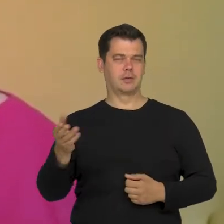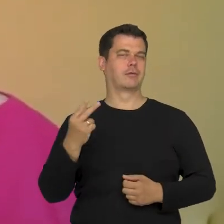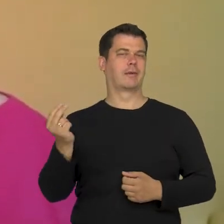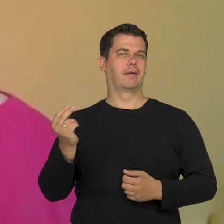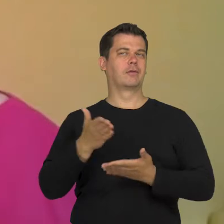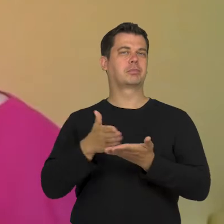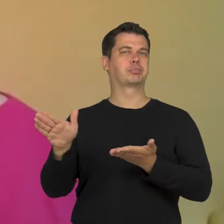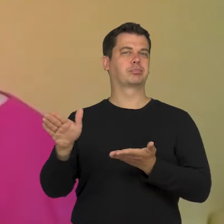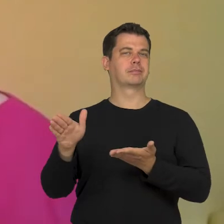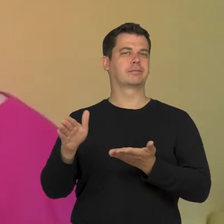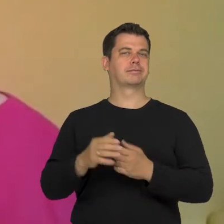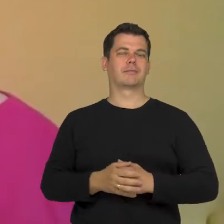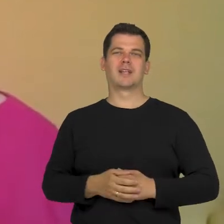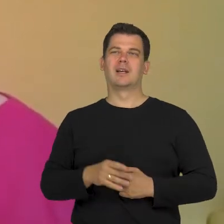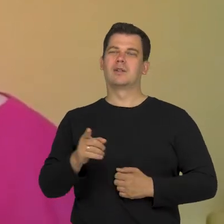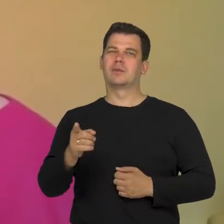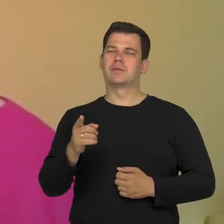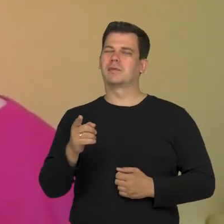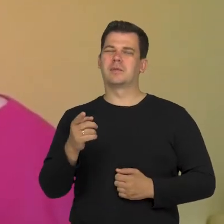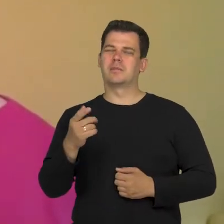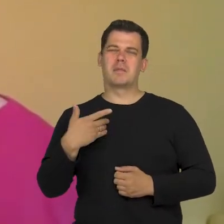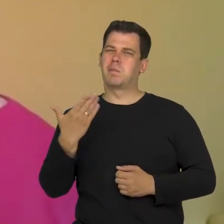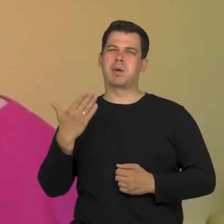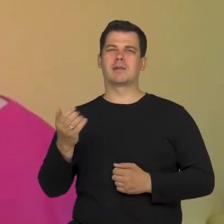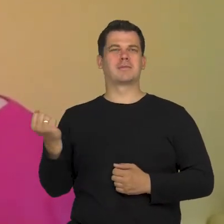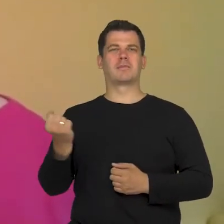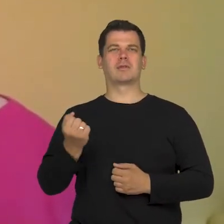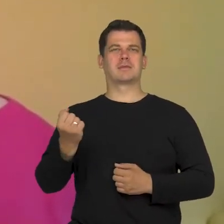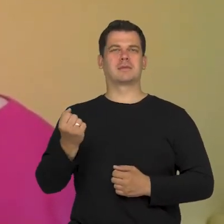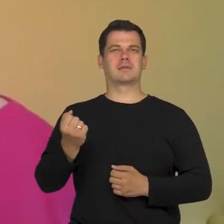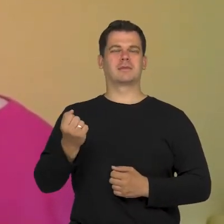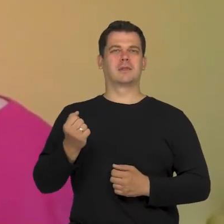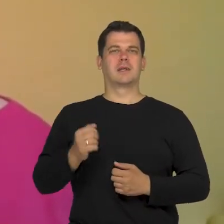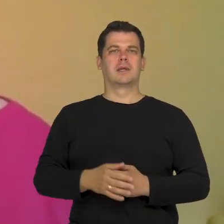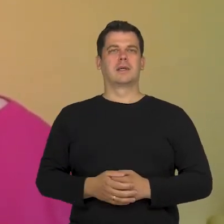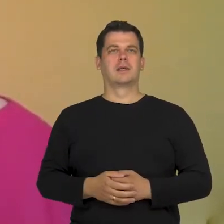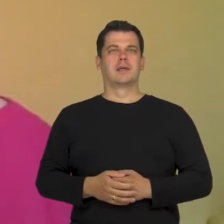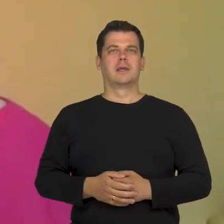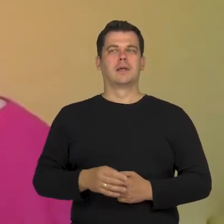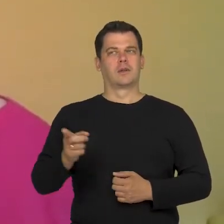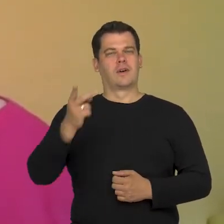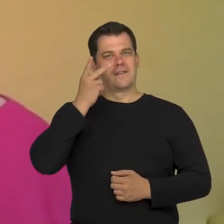This is where we see